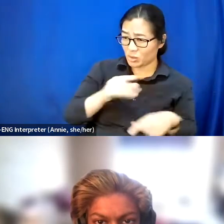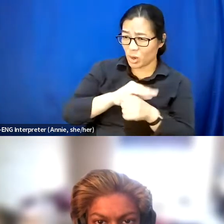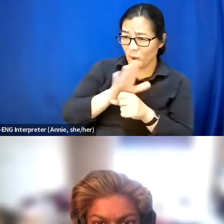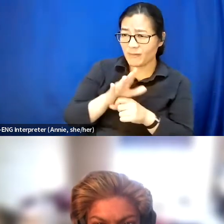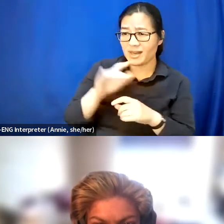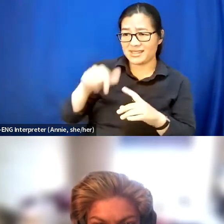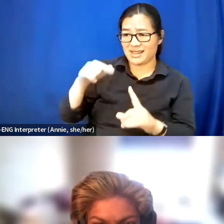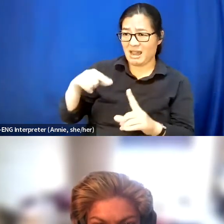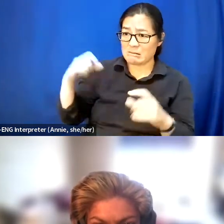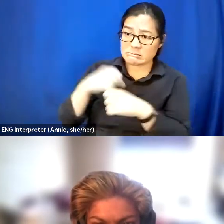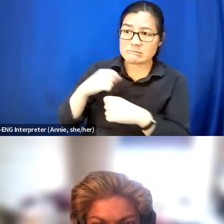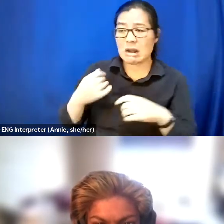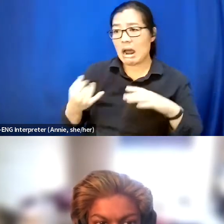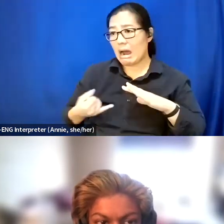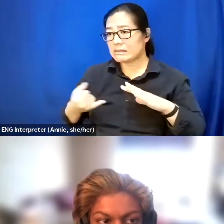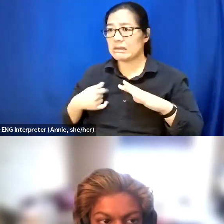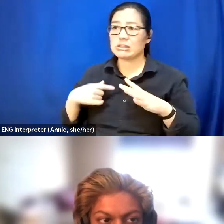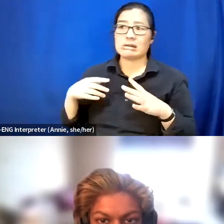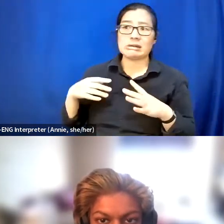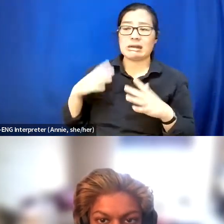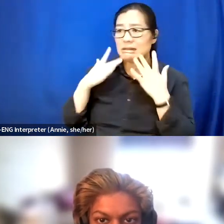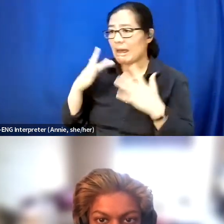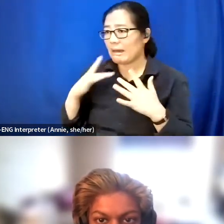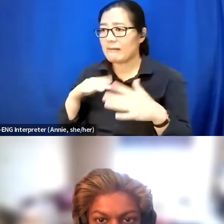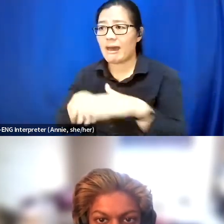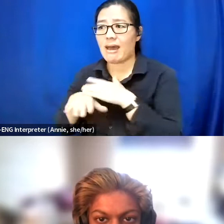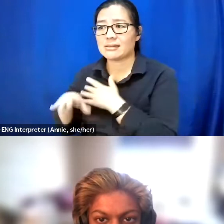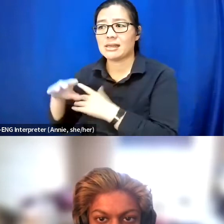Yeah, I want to say I've done a couple of disability nightclub events